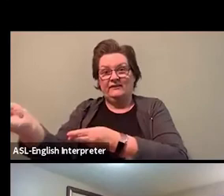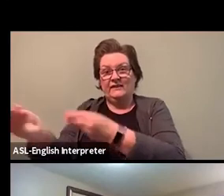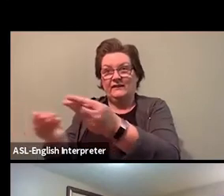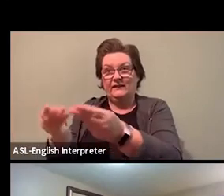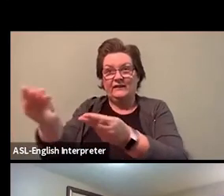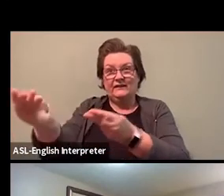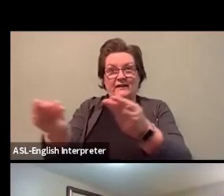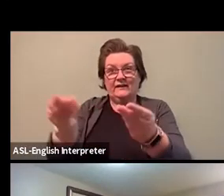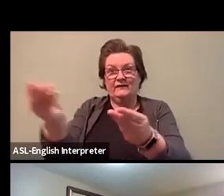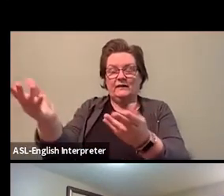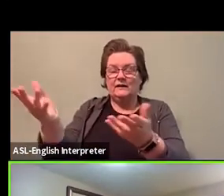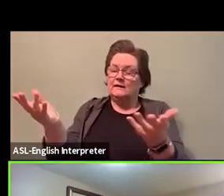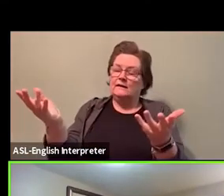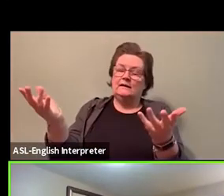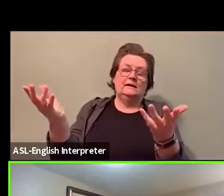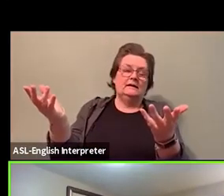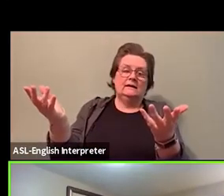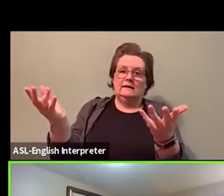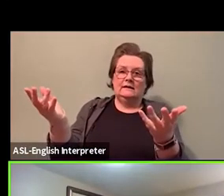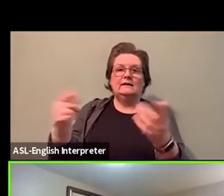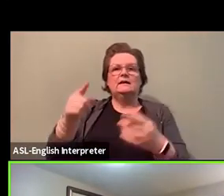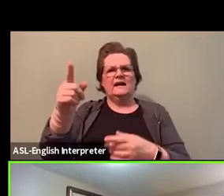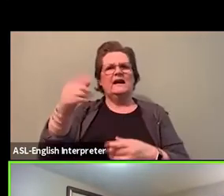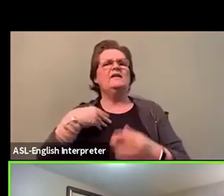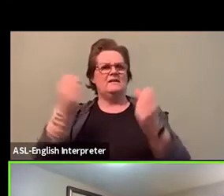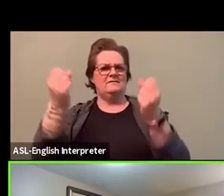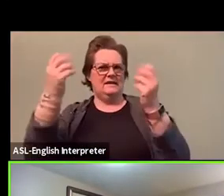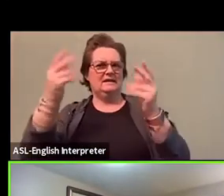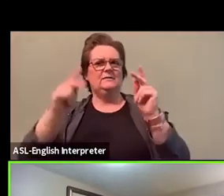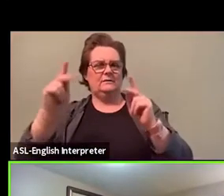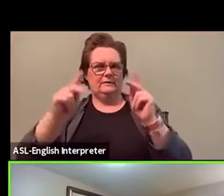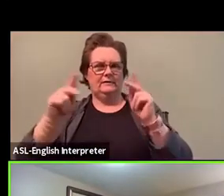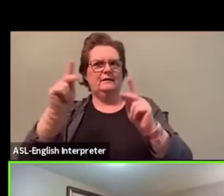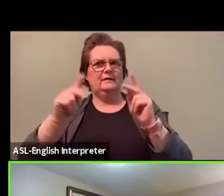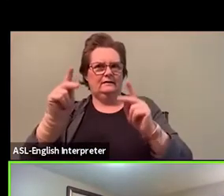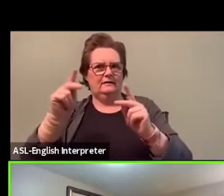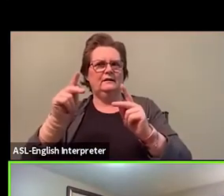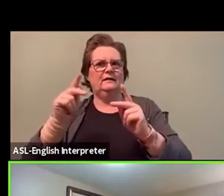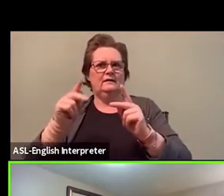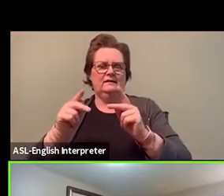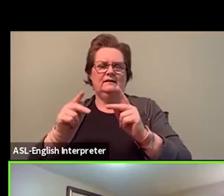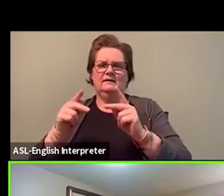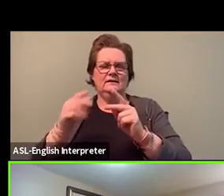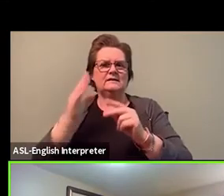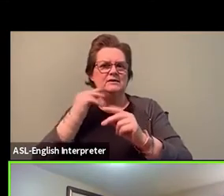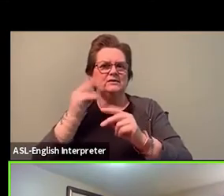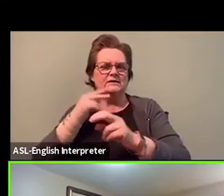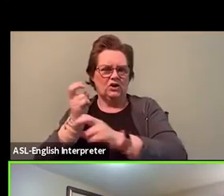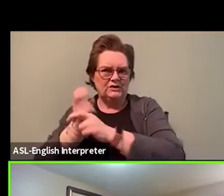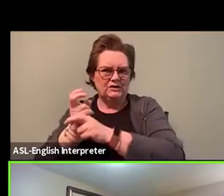to peace with the hardship, you know, and you did already address the mistreatment